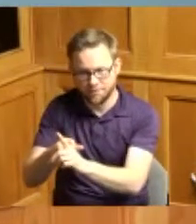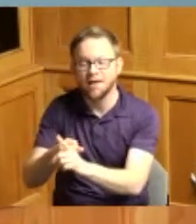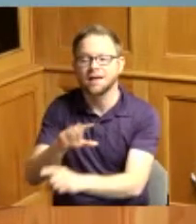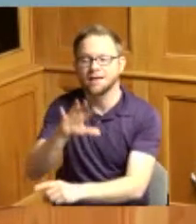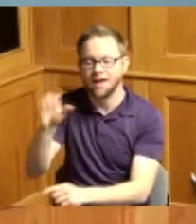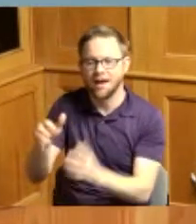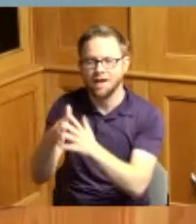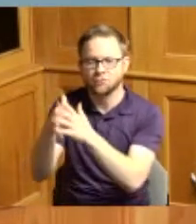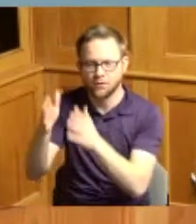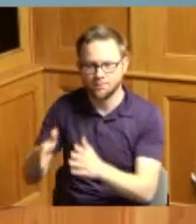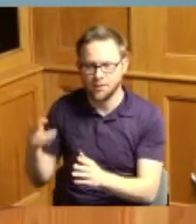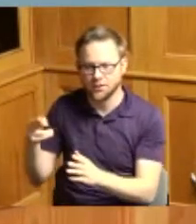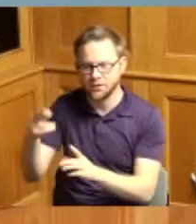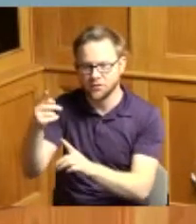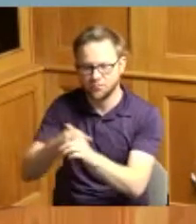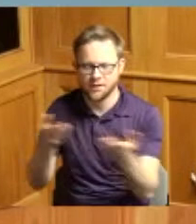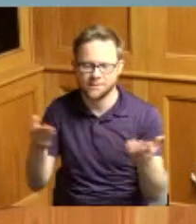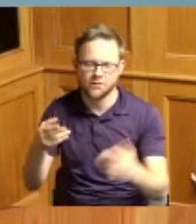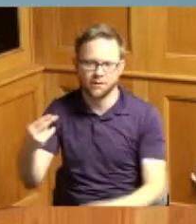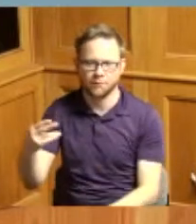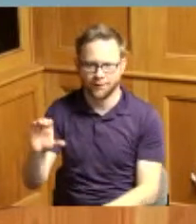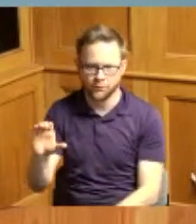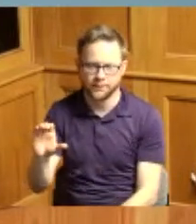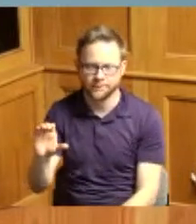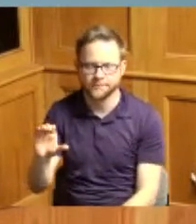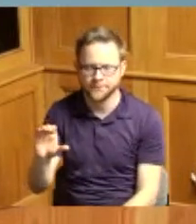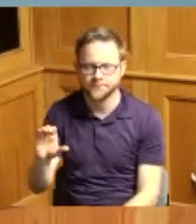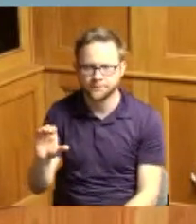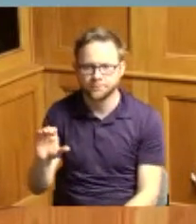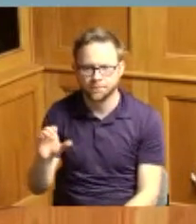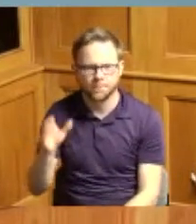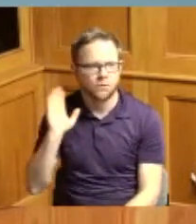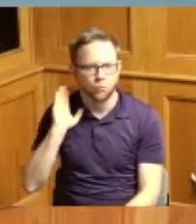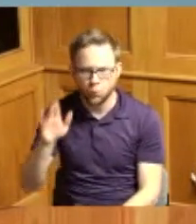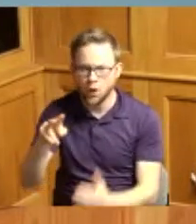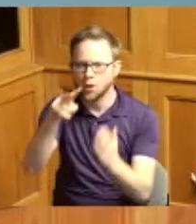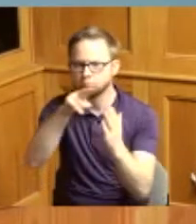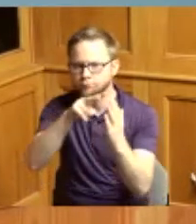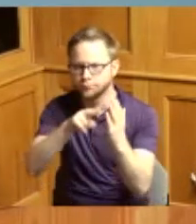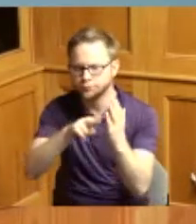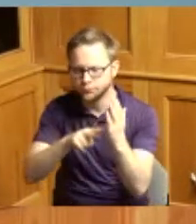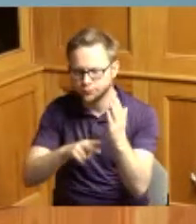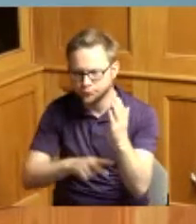history month in Hamilton County and we'll read through this and you can find out the origin of